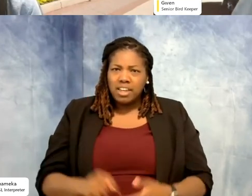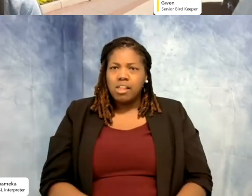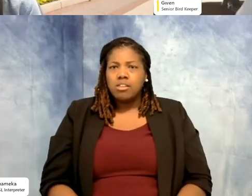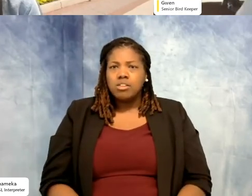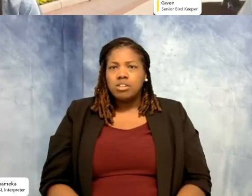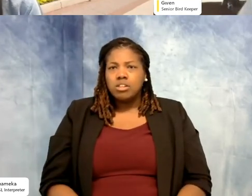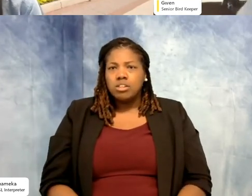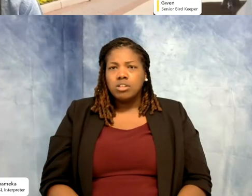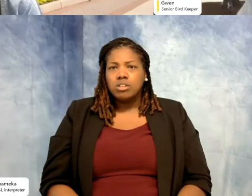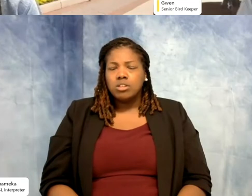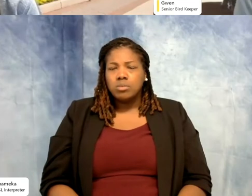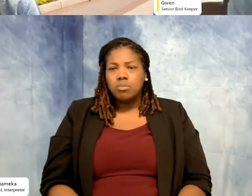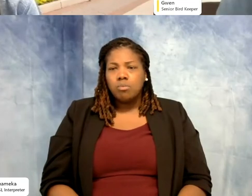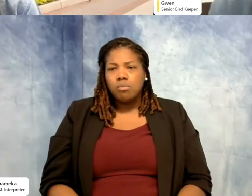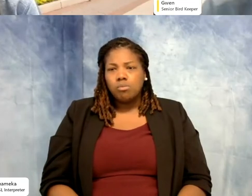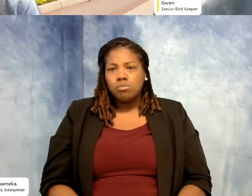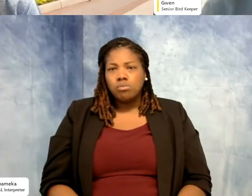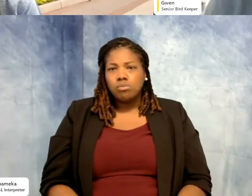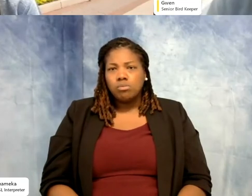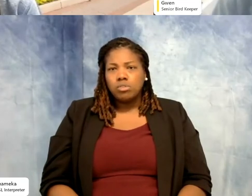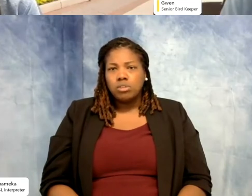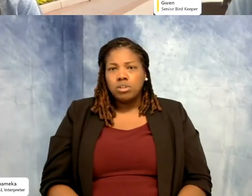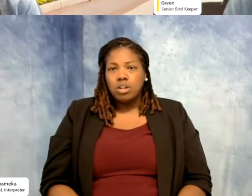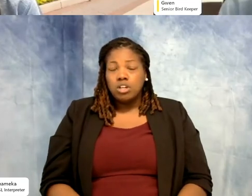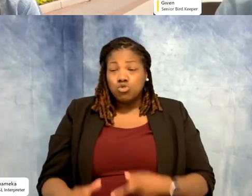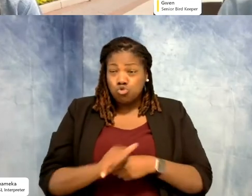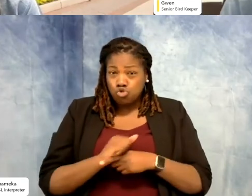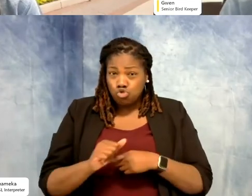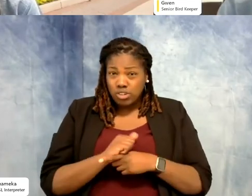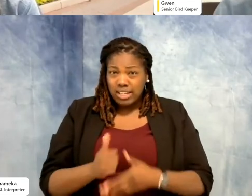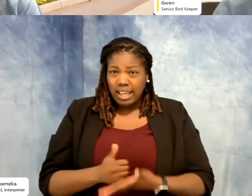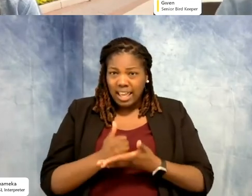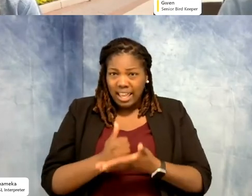Gwen: Again, so enrichment would help. It probably will not get to where I would like to see it